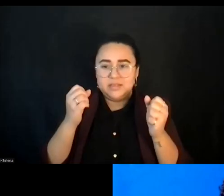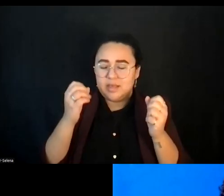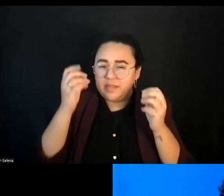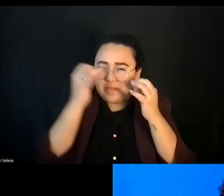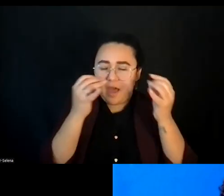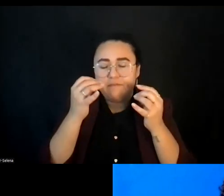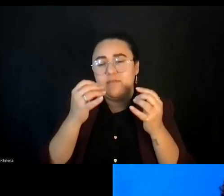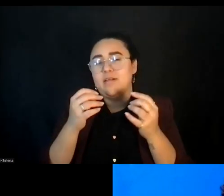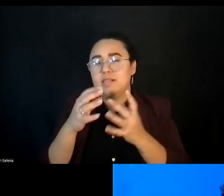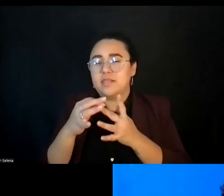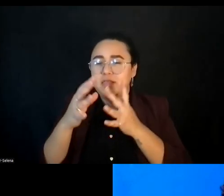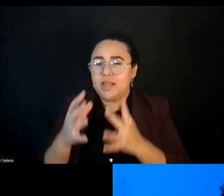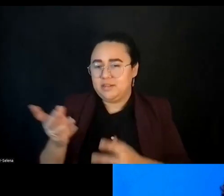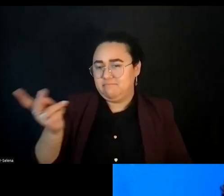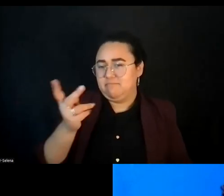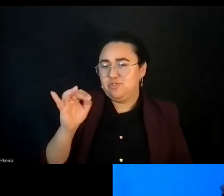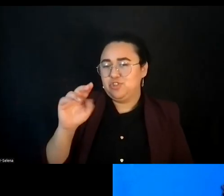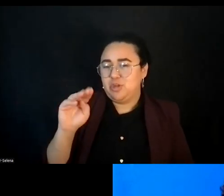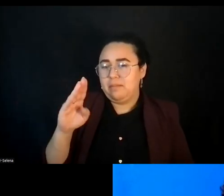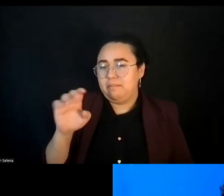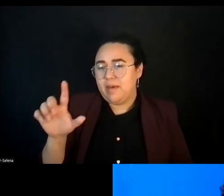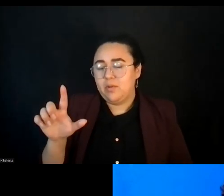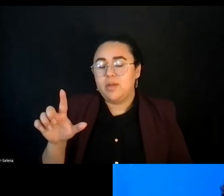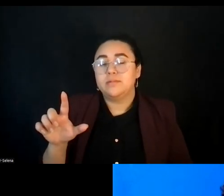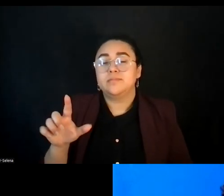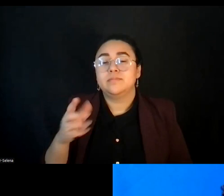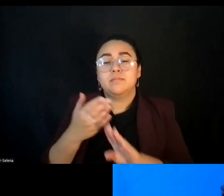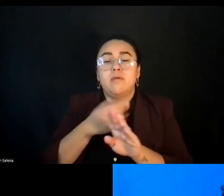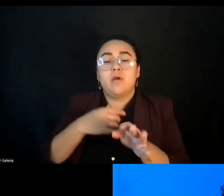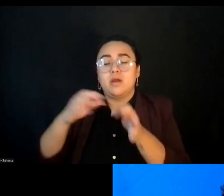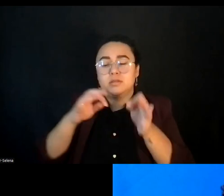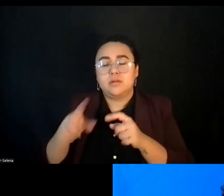Well, you know, just before I jump into a little bit about what these concepts look